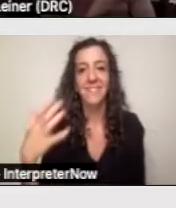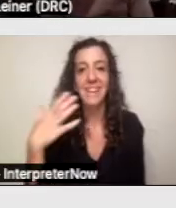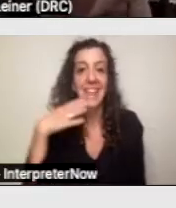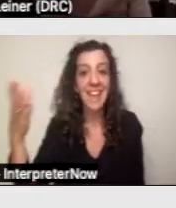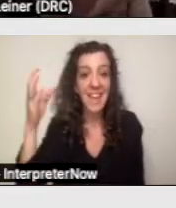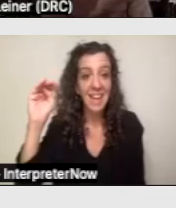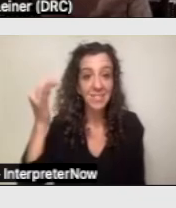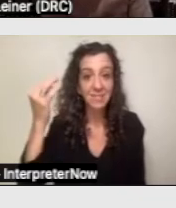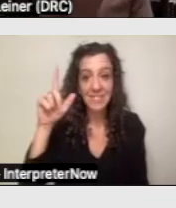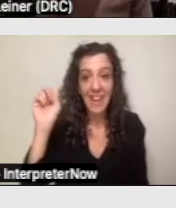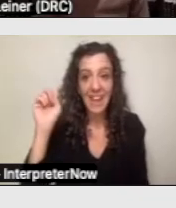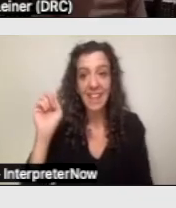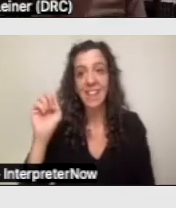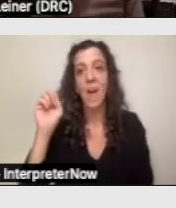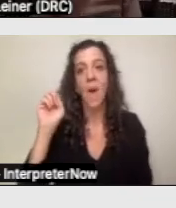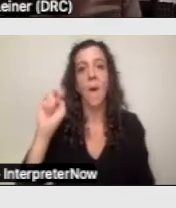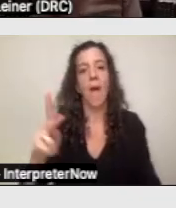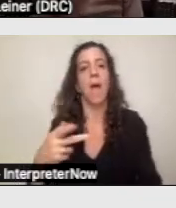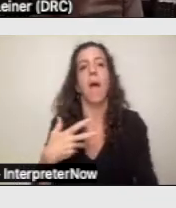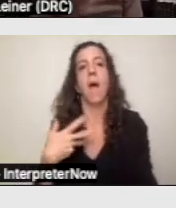Let's just quickly talk about appeals.